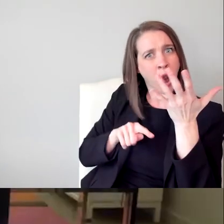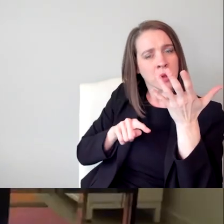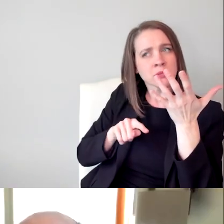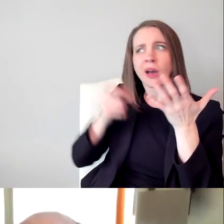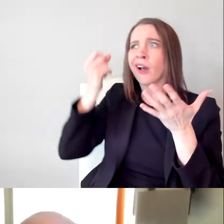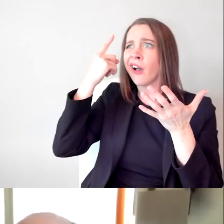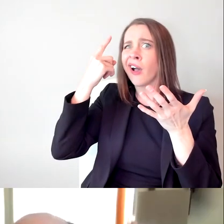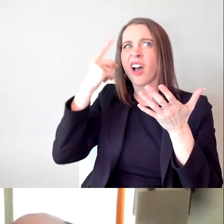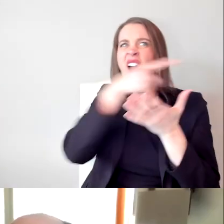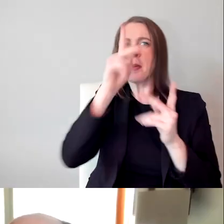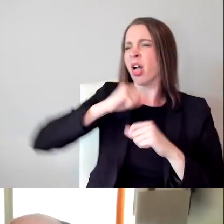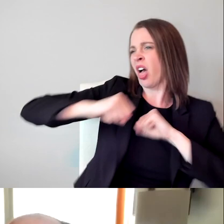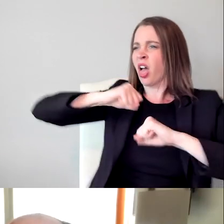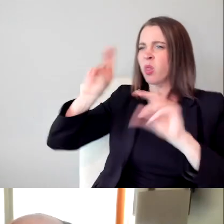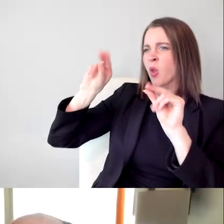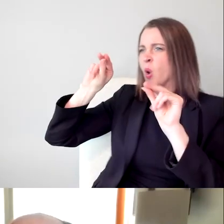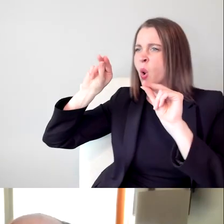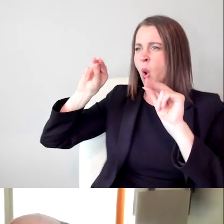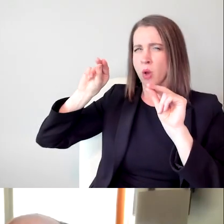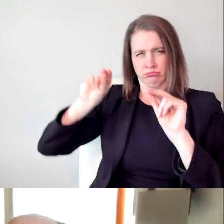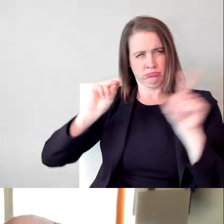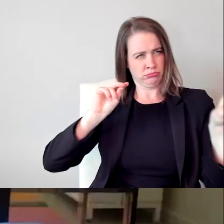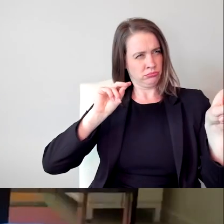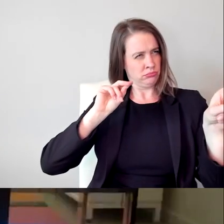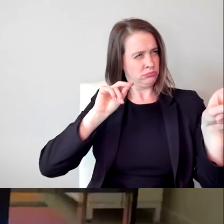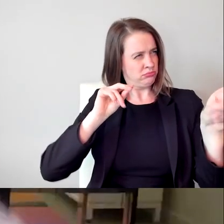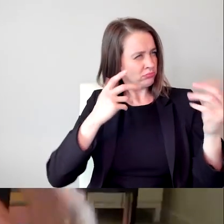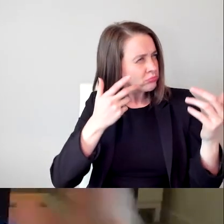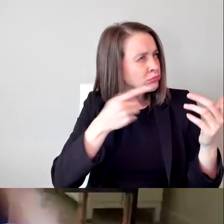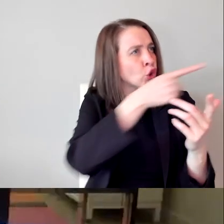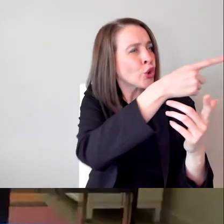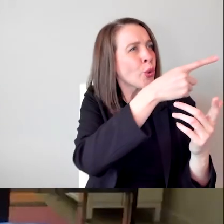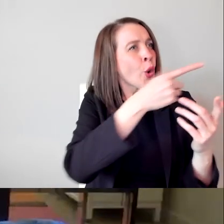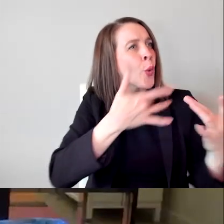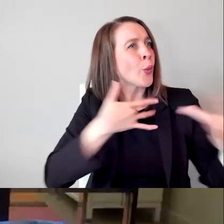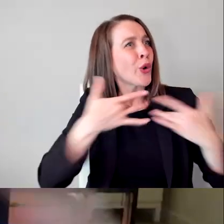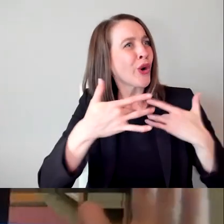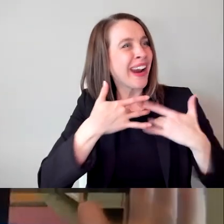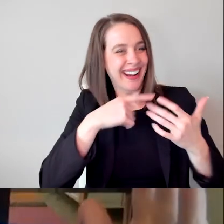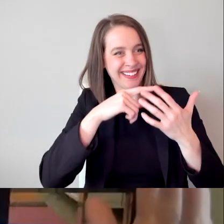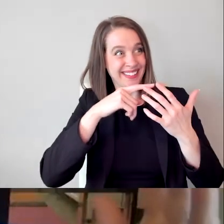who see this as a slight to the art. And they make these comments without a full understanding